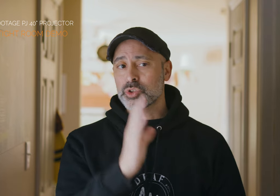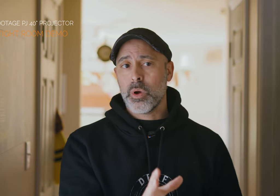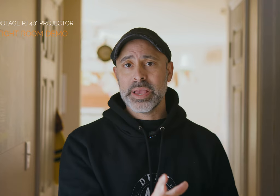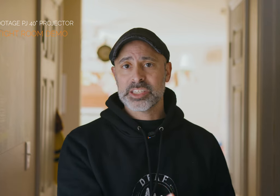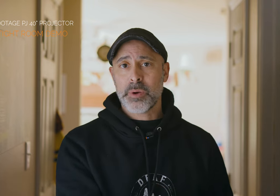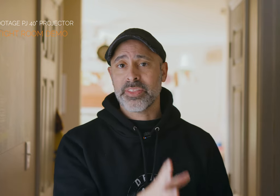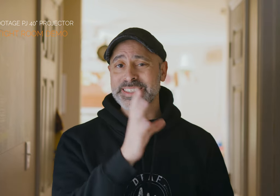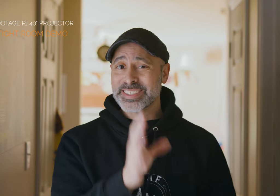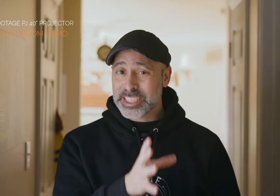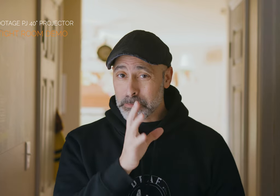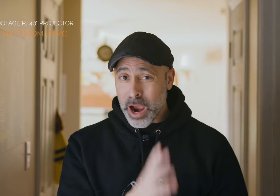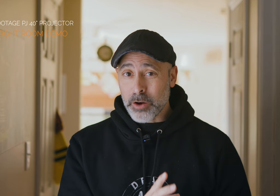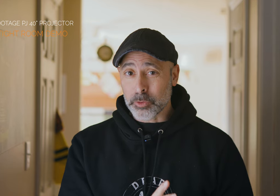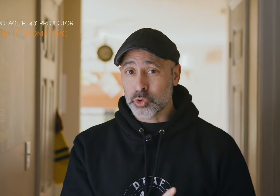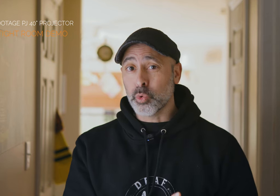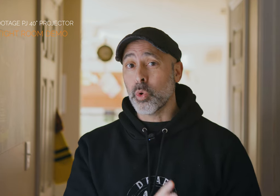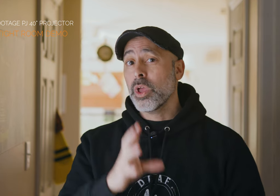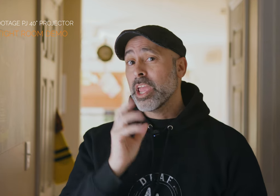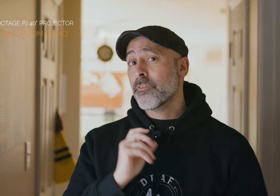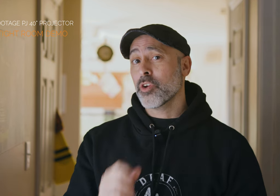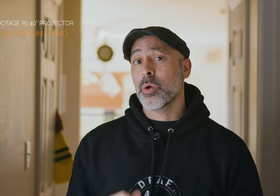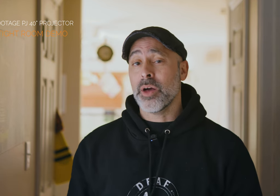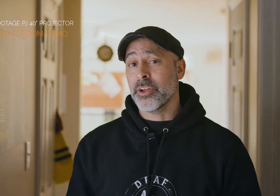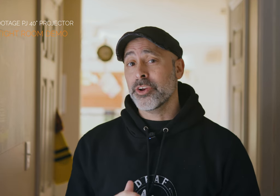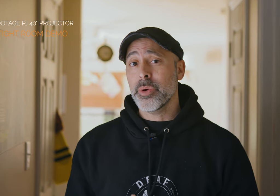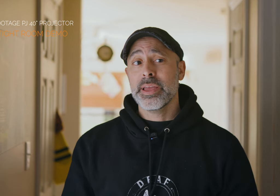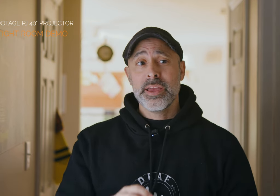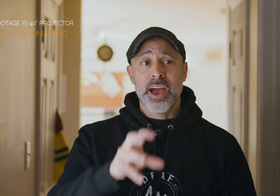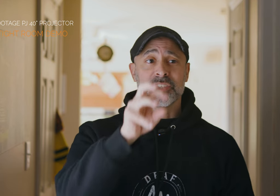is what makes a spotlight such a powerful tool if you're going to go out there and do it and the